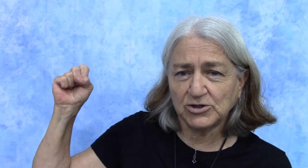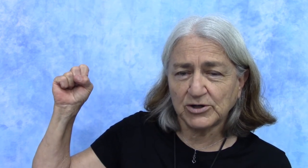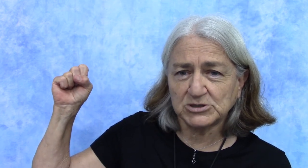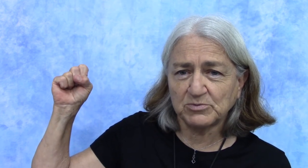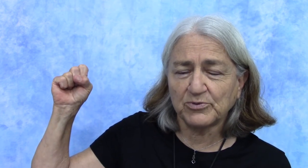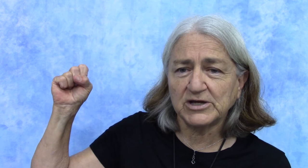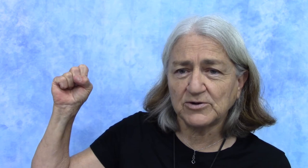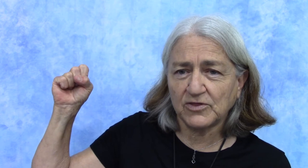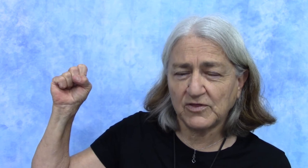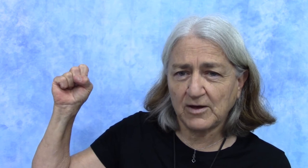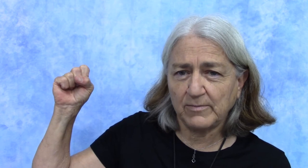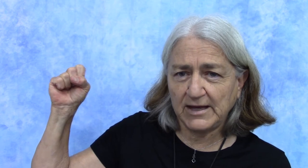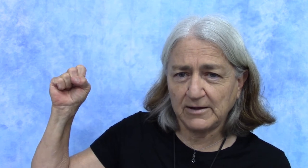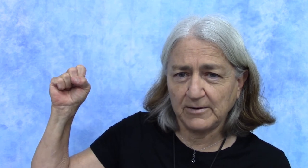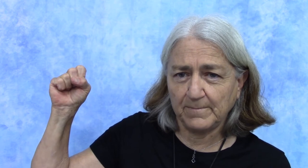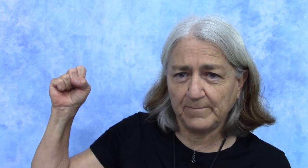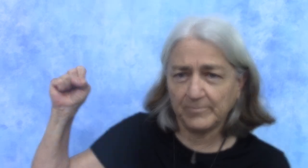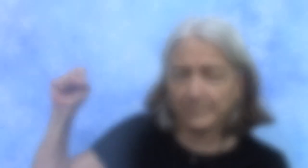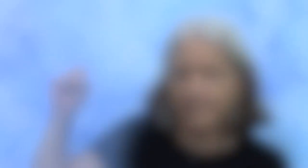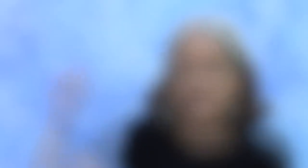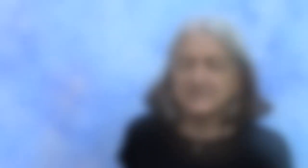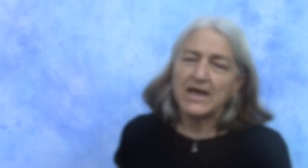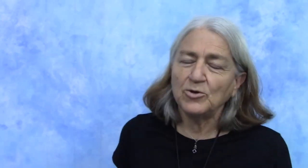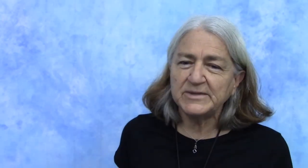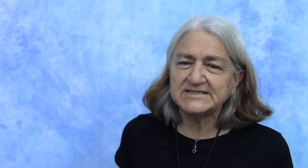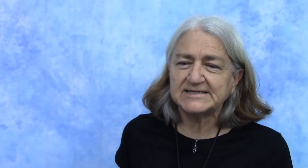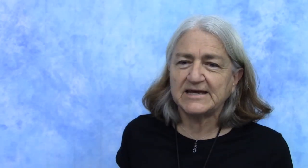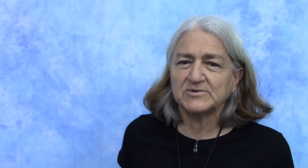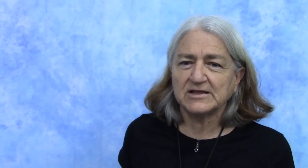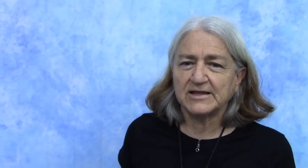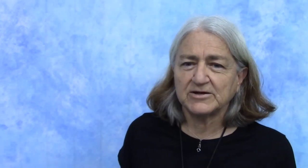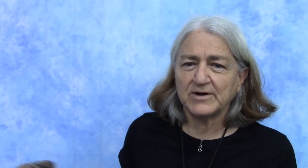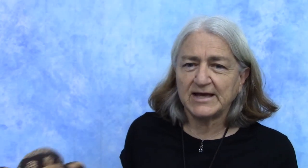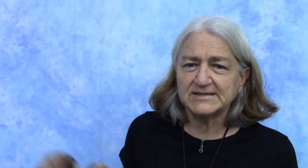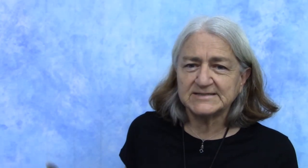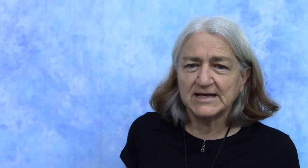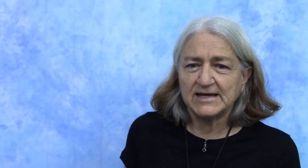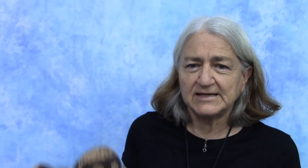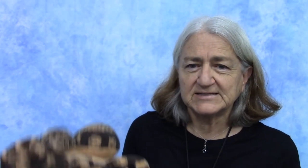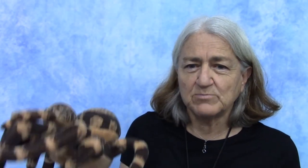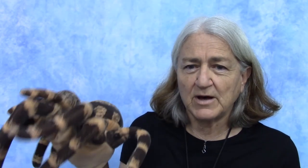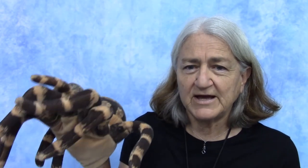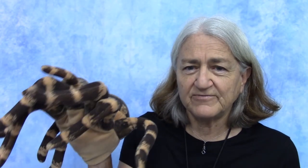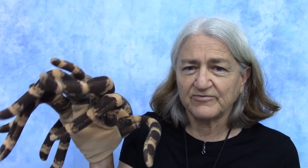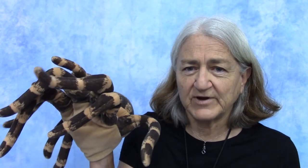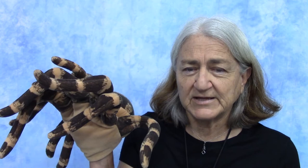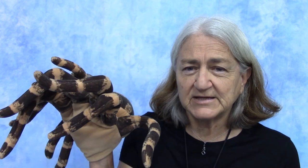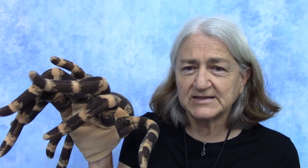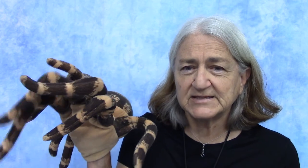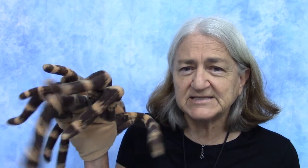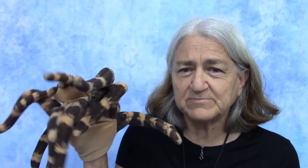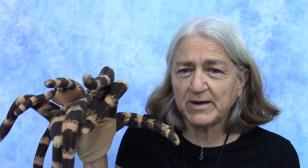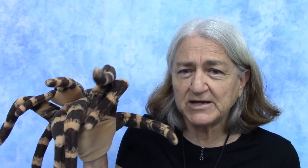going to bring your thumb in. To help me today with the letter "S" is my friend the spider.